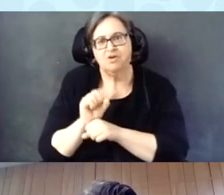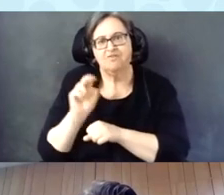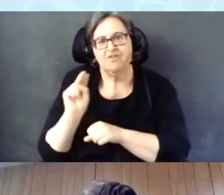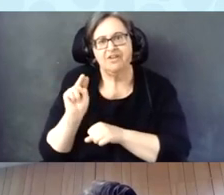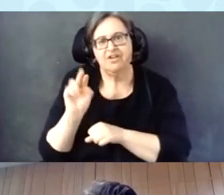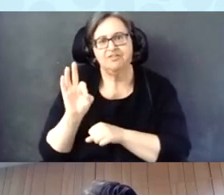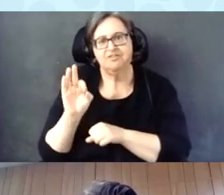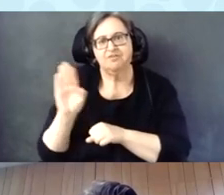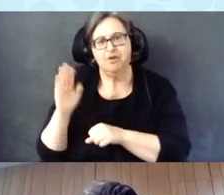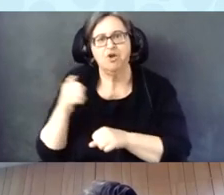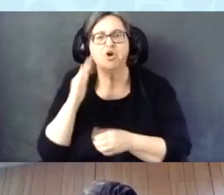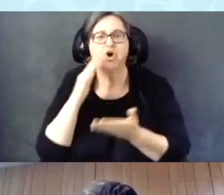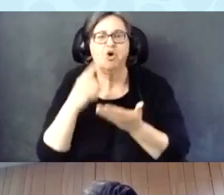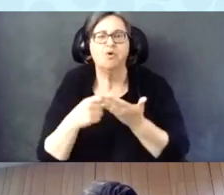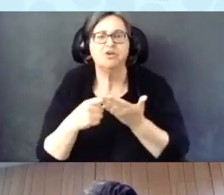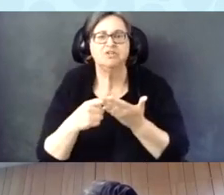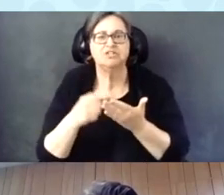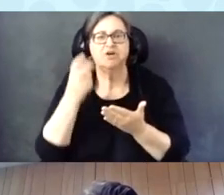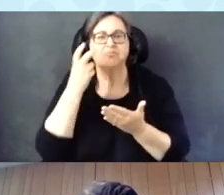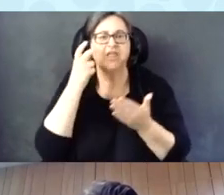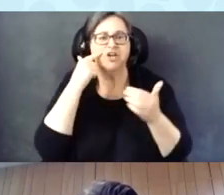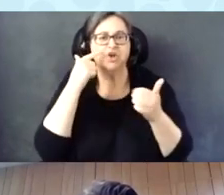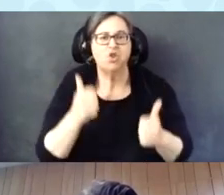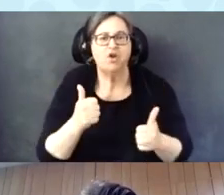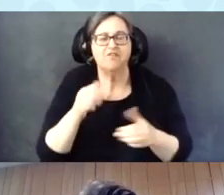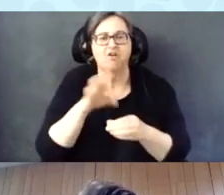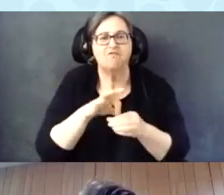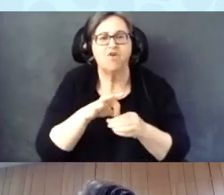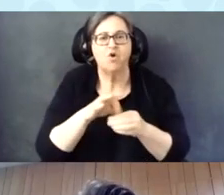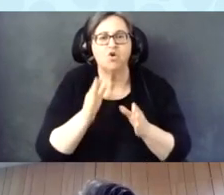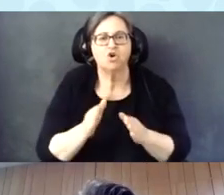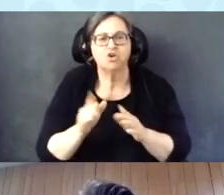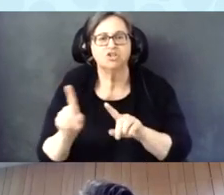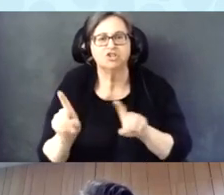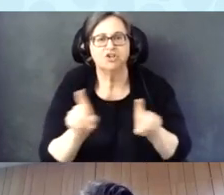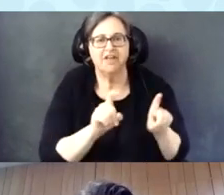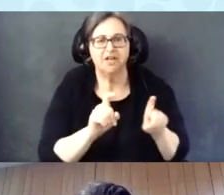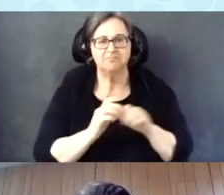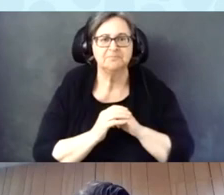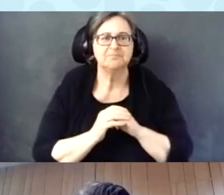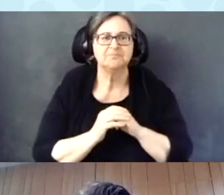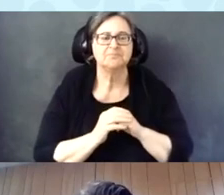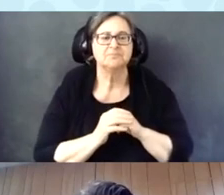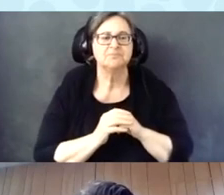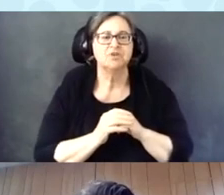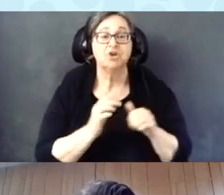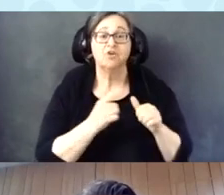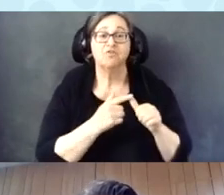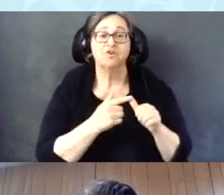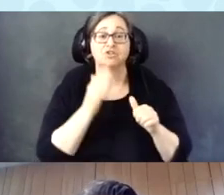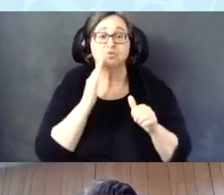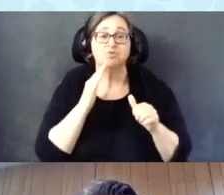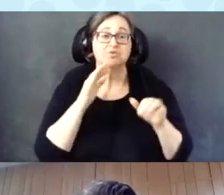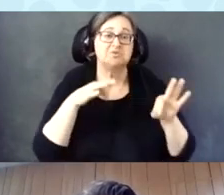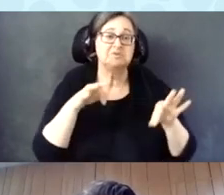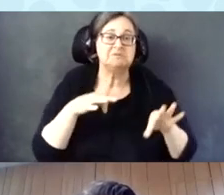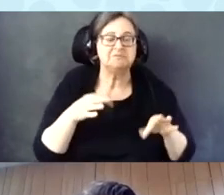We're going to talk about the blind and low-vision voter survey. And to start off, we're going to give you little bit of a background.